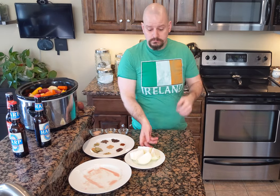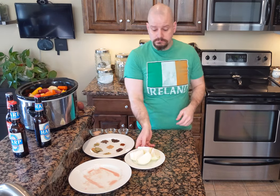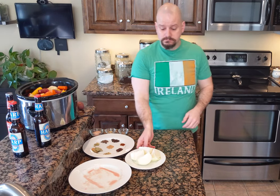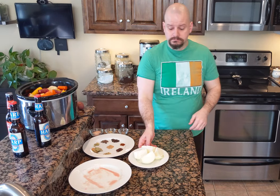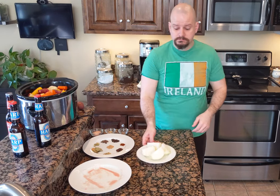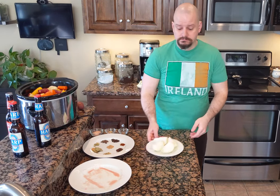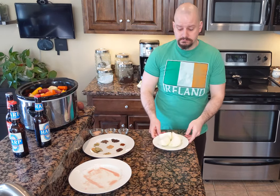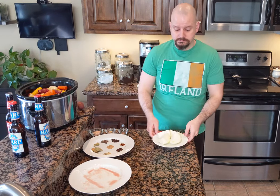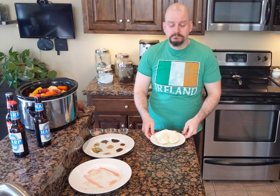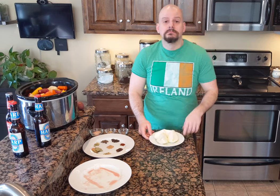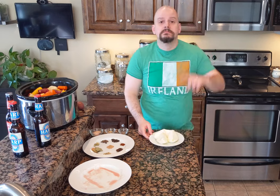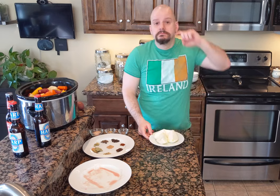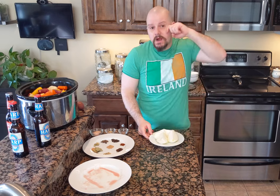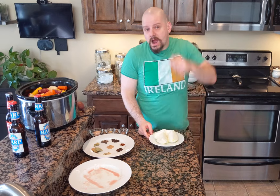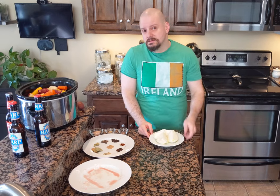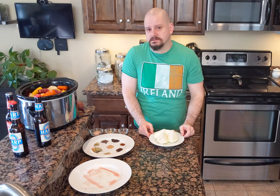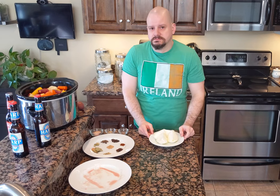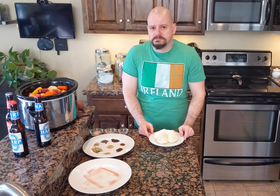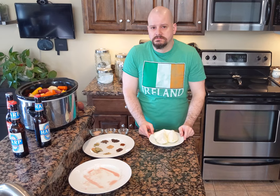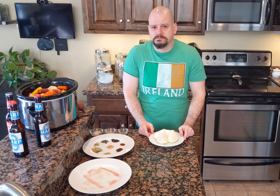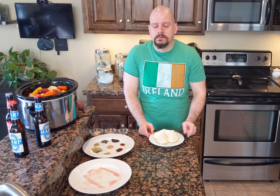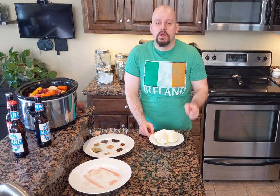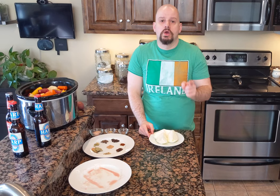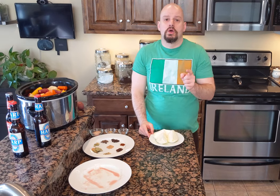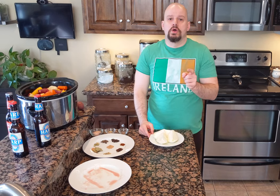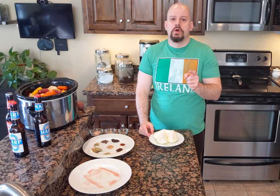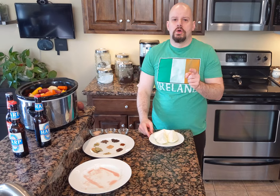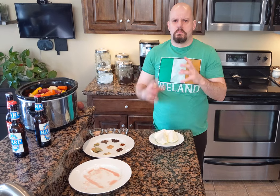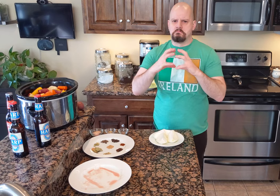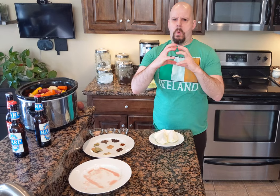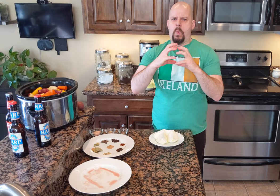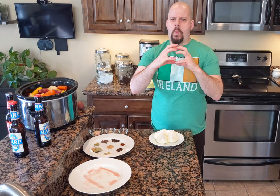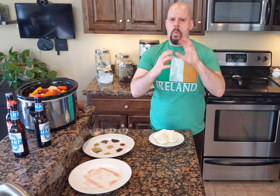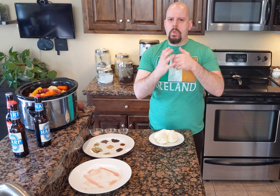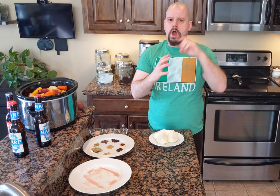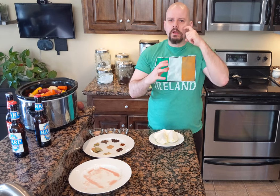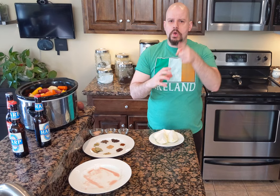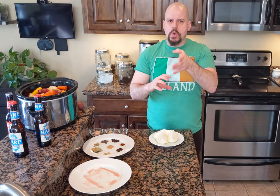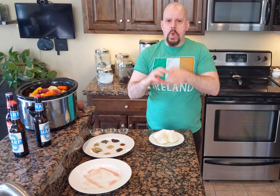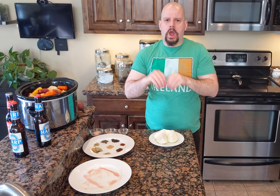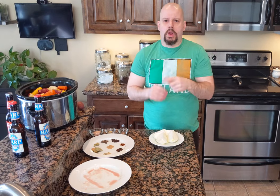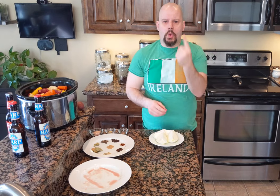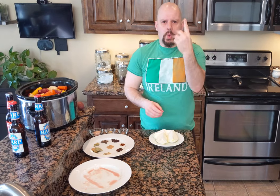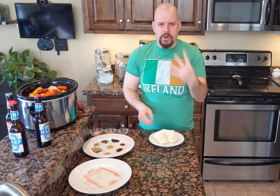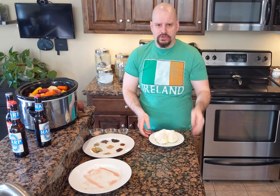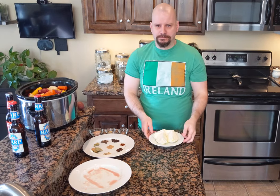Now, the onion. It's a whole onion, you cut up in quarter.